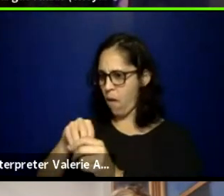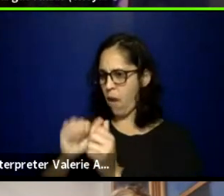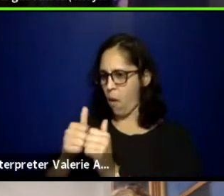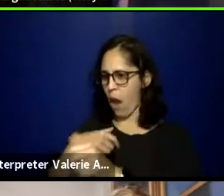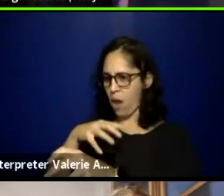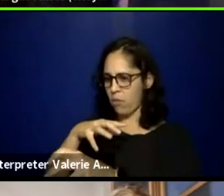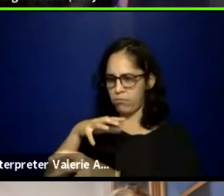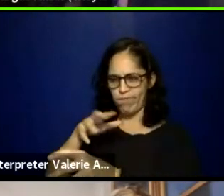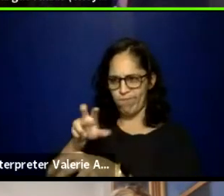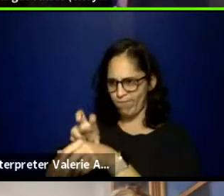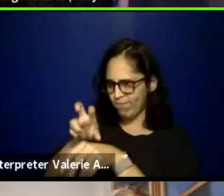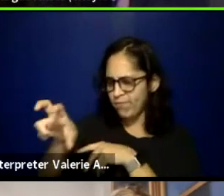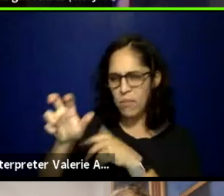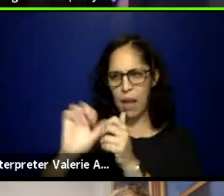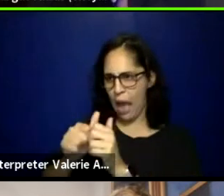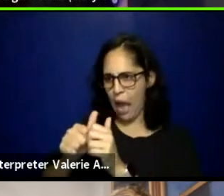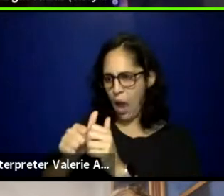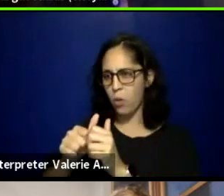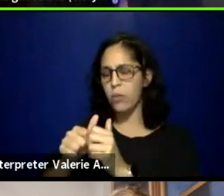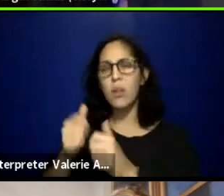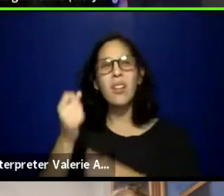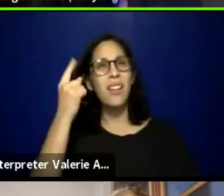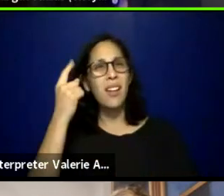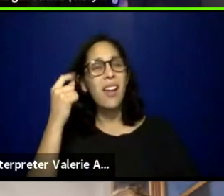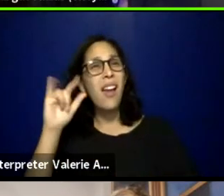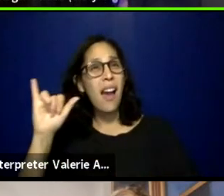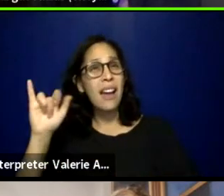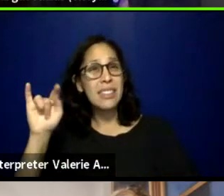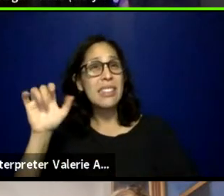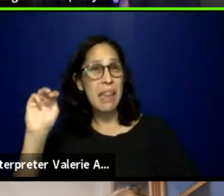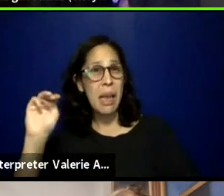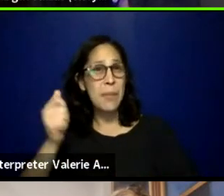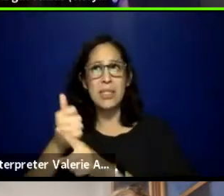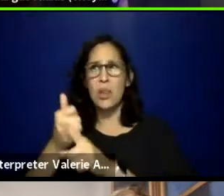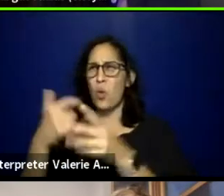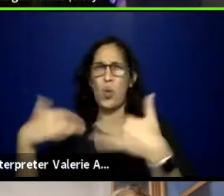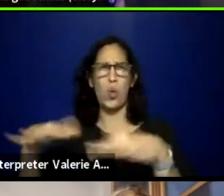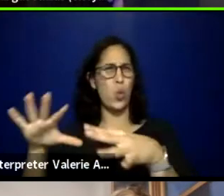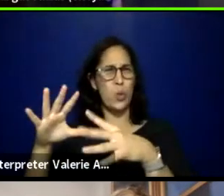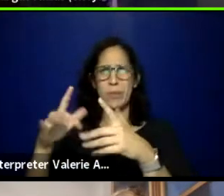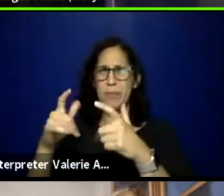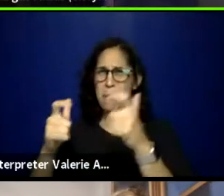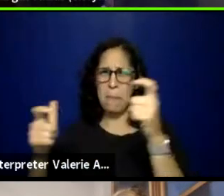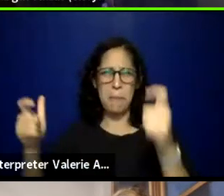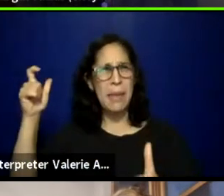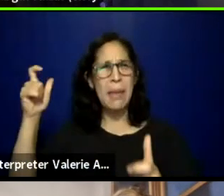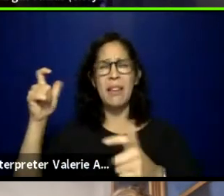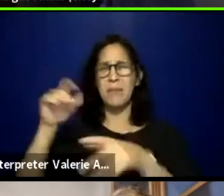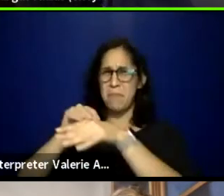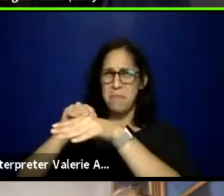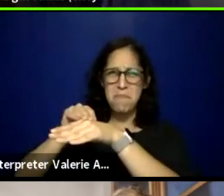It's one of our biggest forms of community organizing. And so, the way that I approach it is